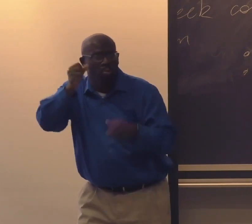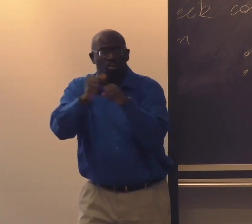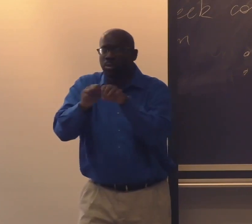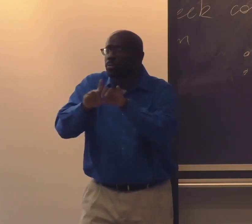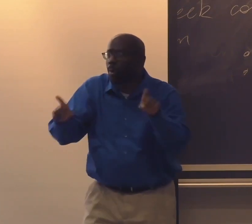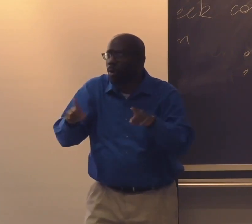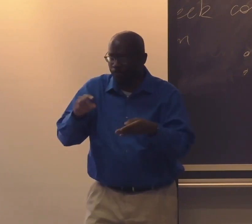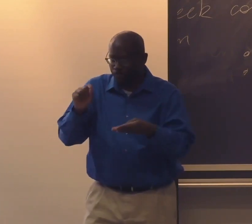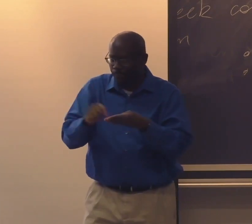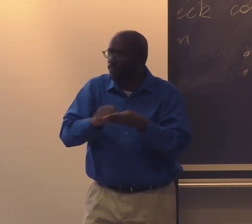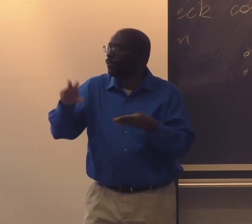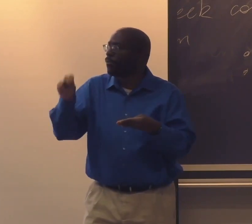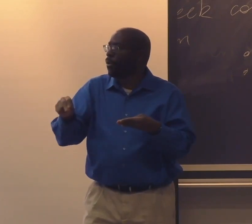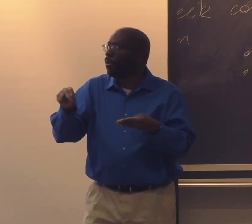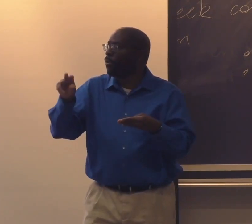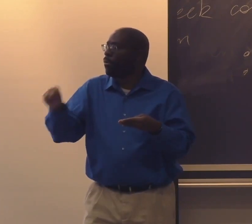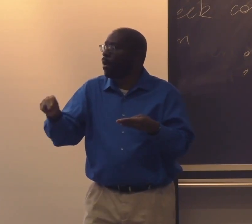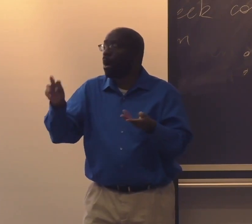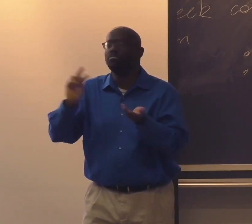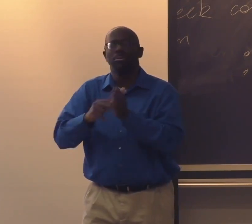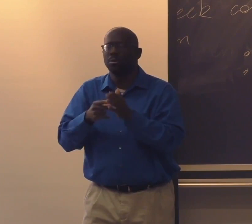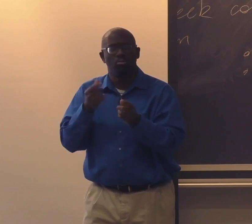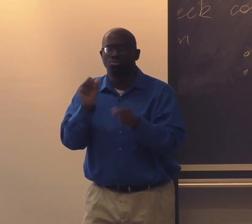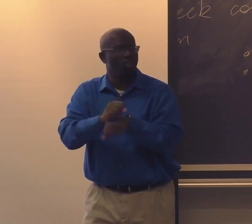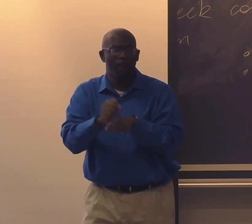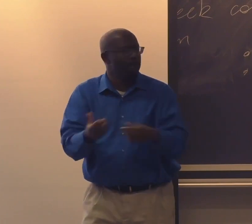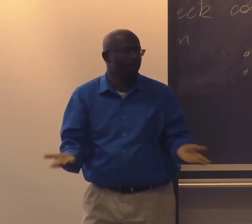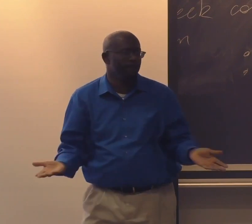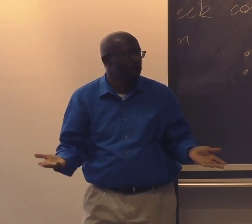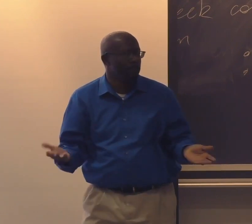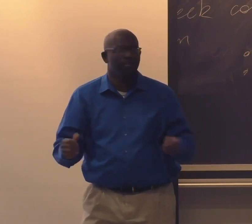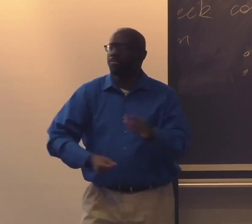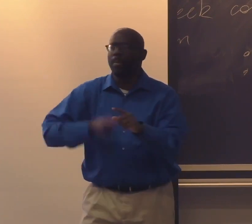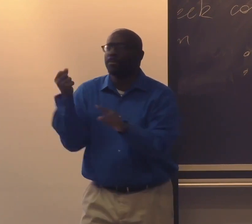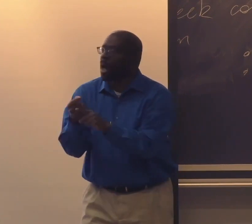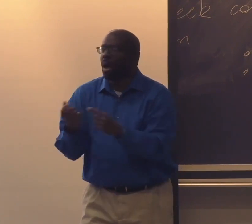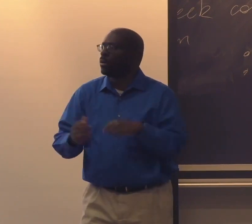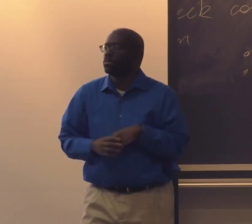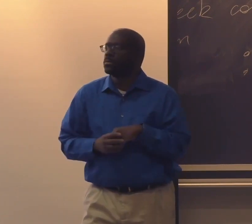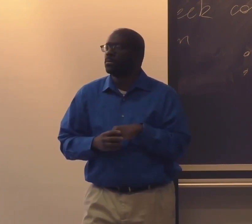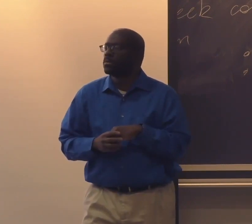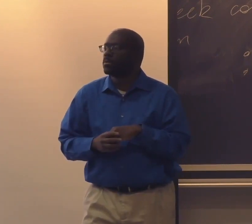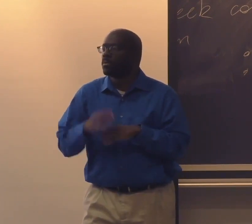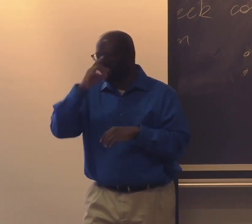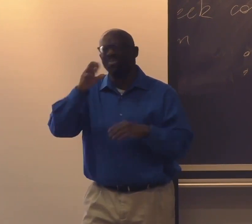because when you go to work you need a high school diploma or a GED. Those students had to check No on their applications